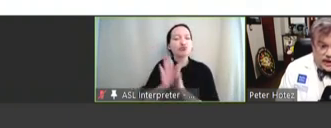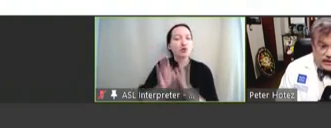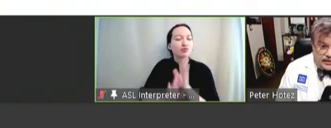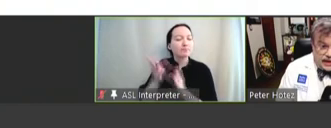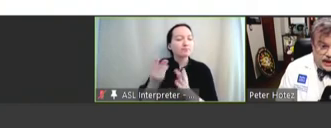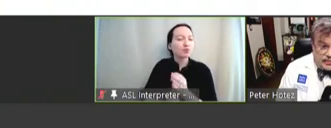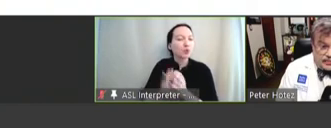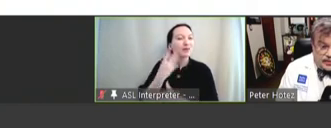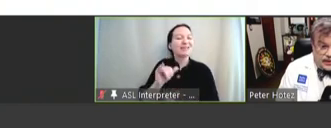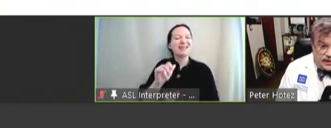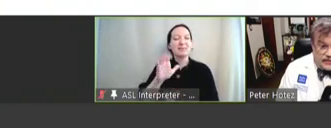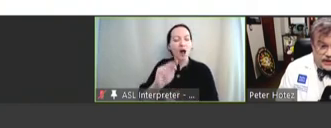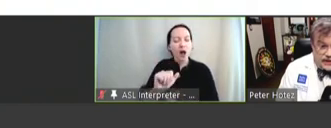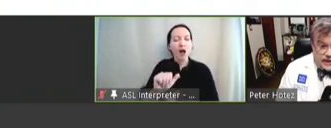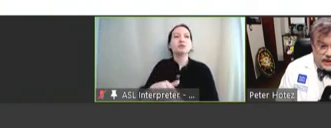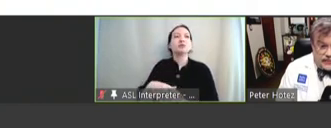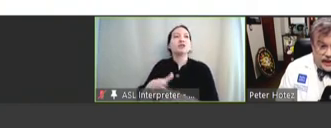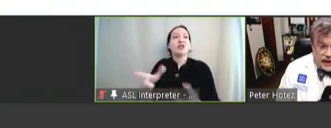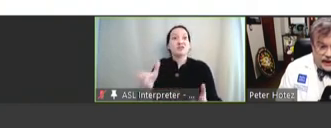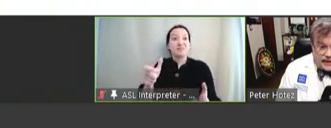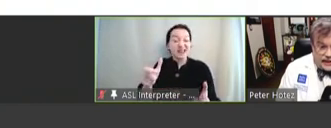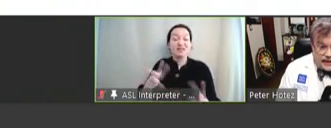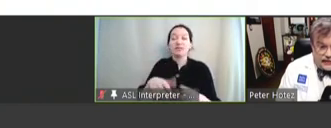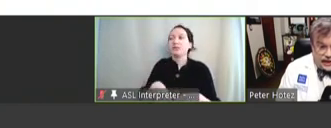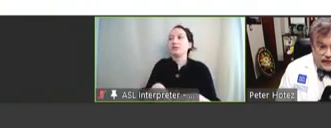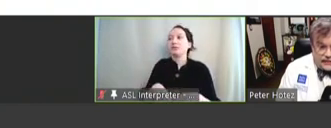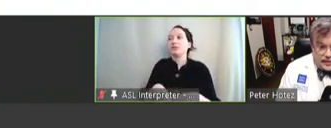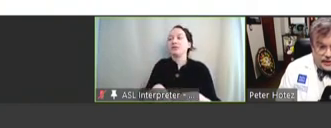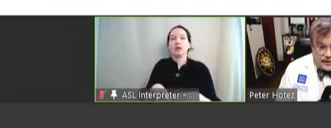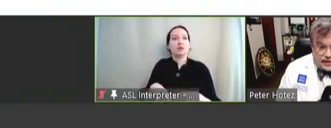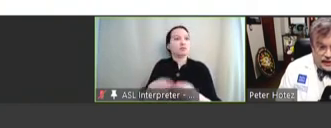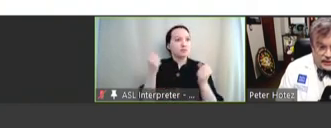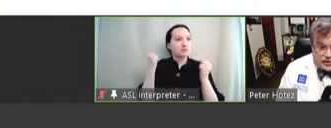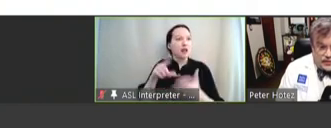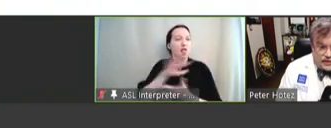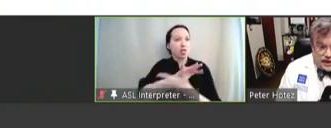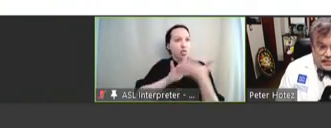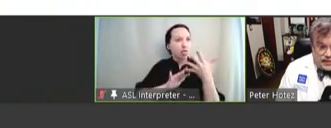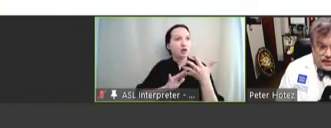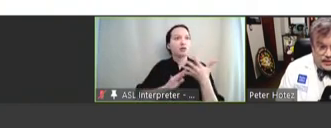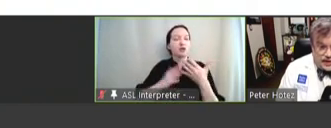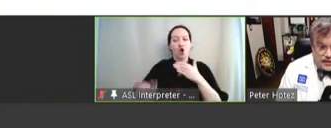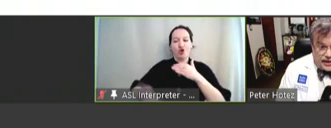and productivity, and they have a lot of epidemiological overlap in sub-Saharan